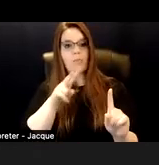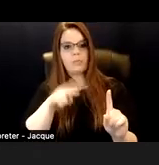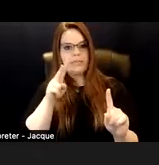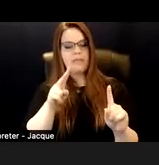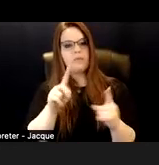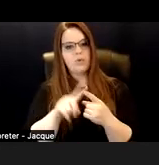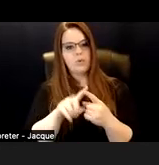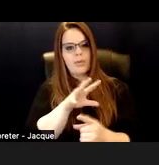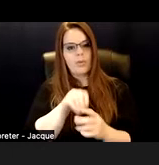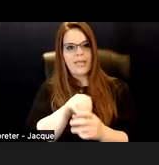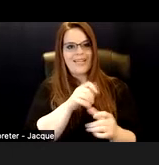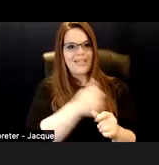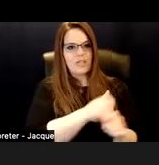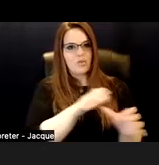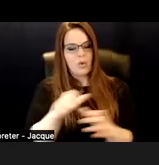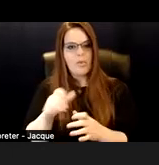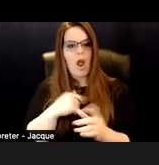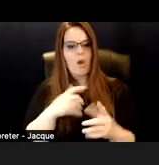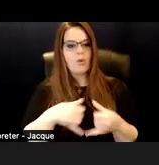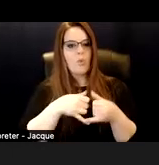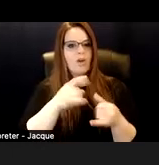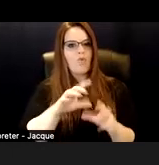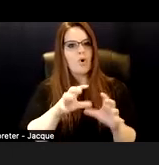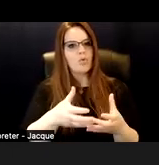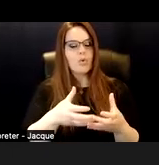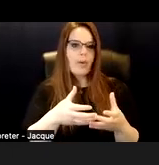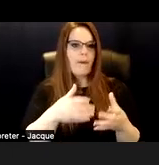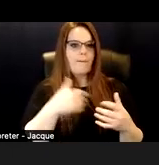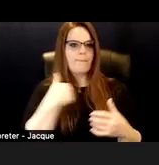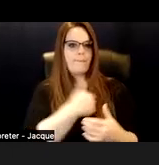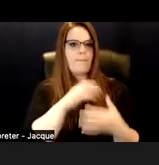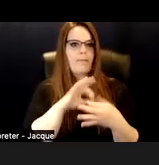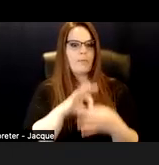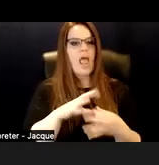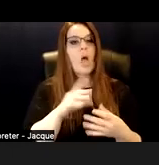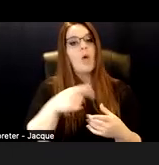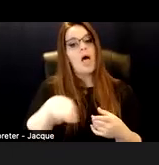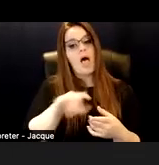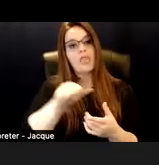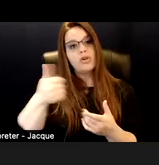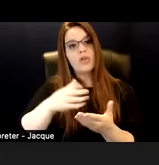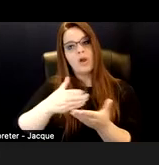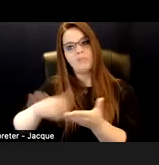are rewarded for their group memberships, while others are disenfranchised and subject to regulation and violence.